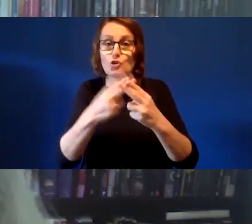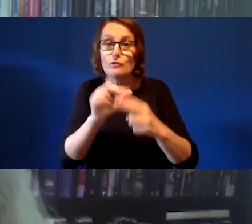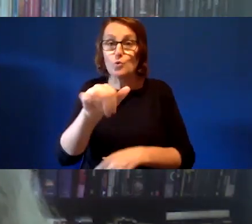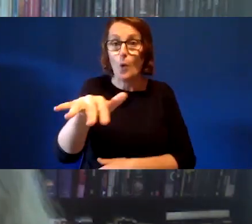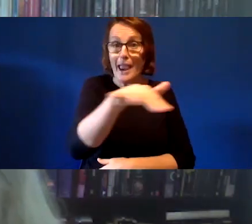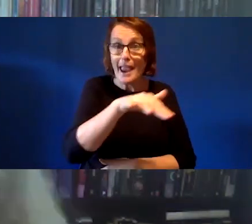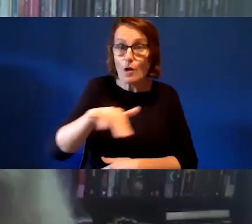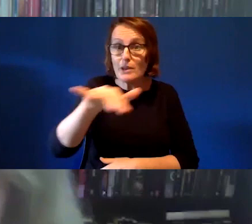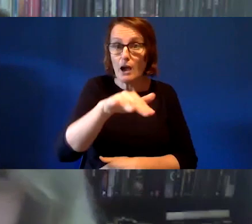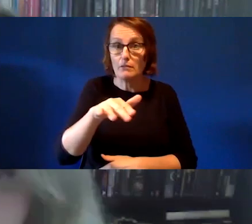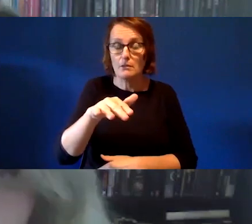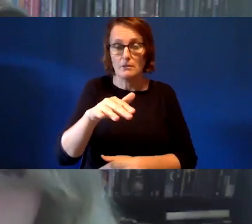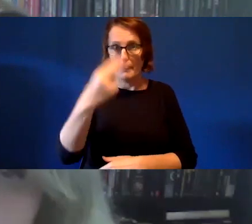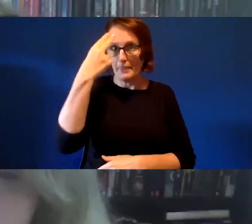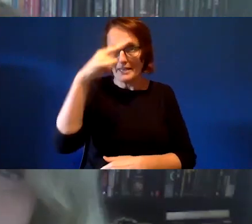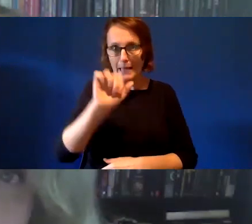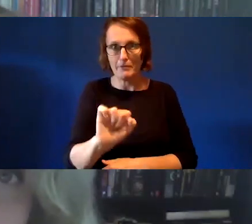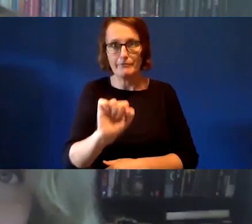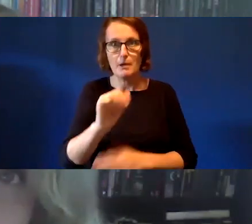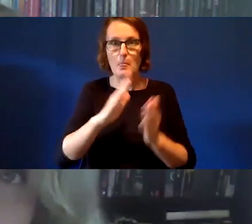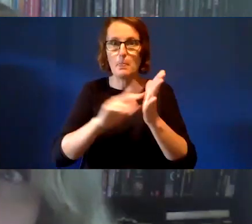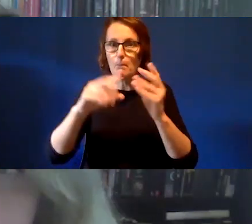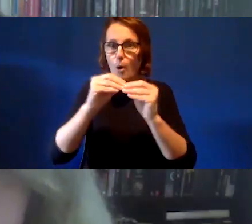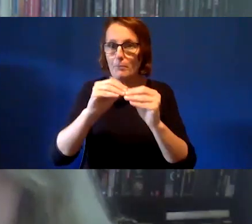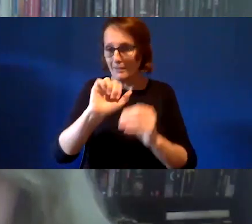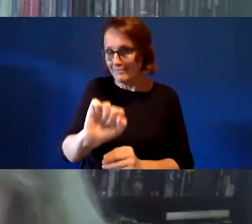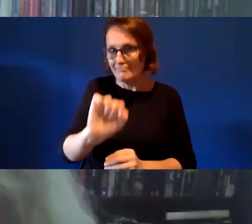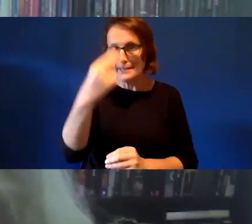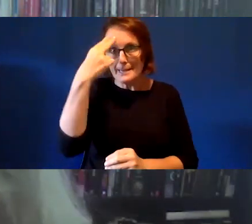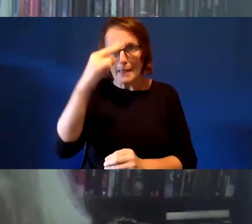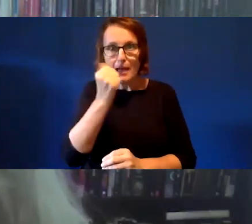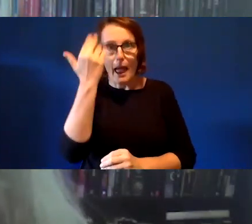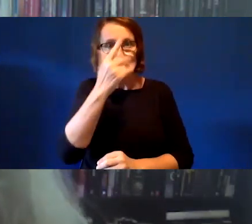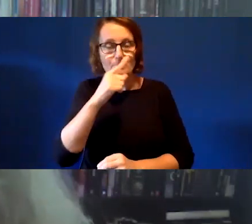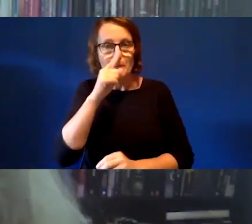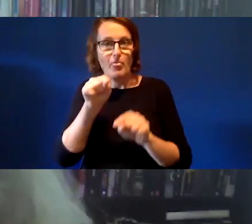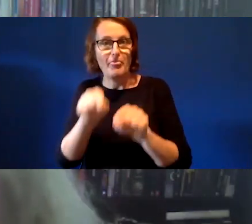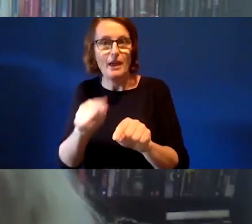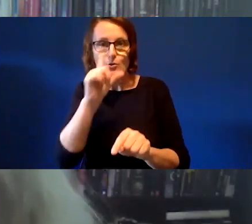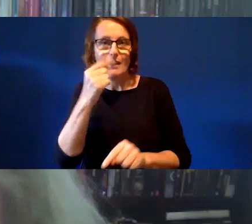type that in and find out what country you are on from there. I can